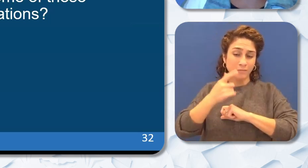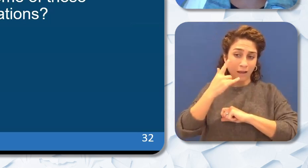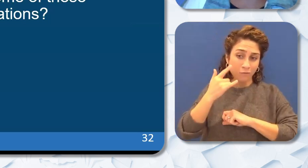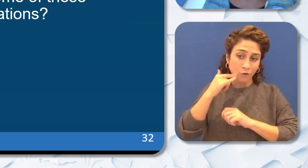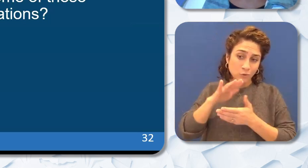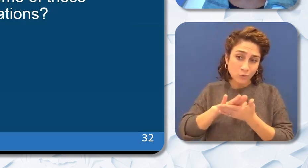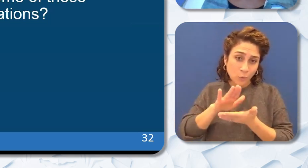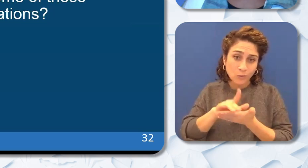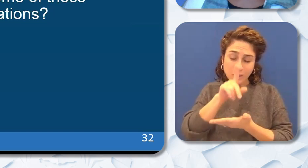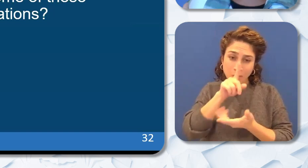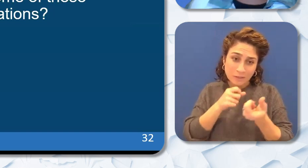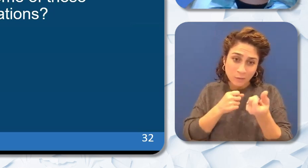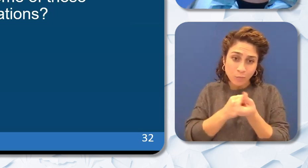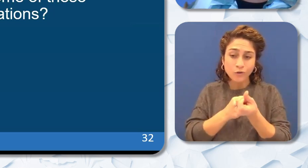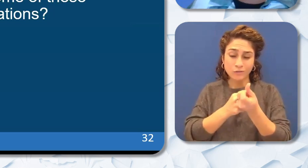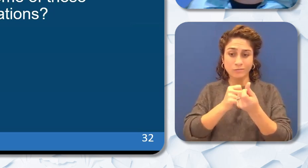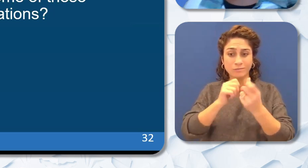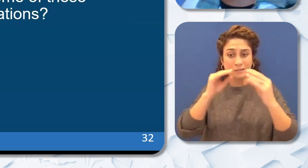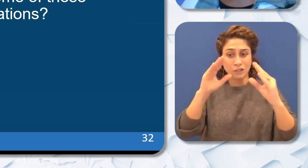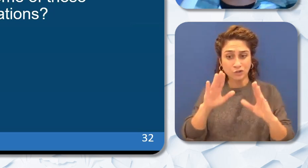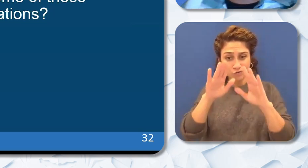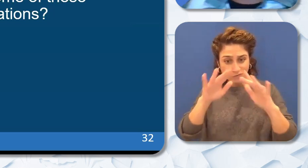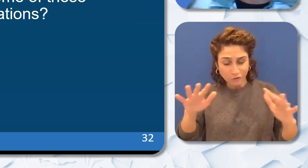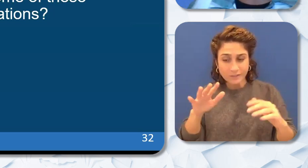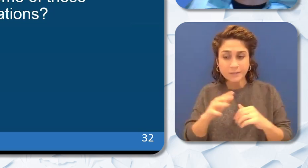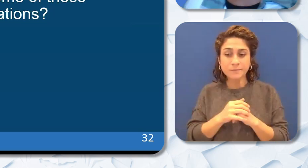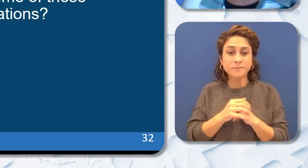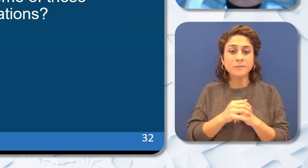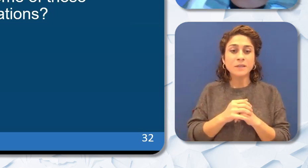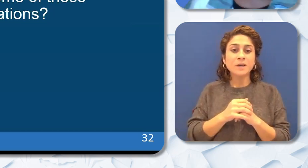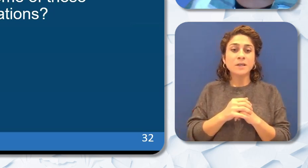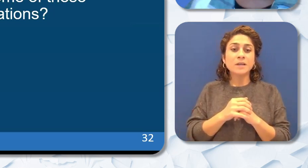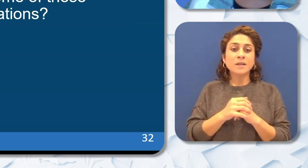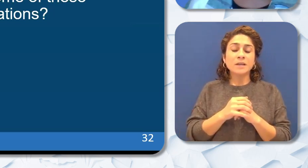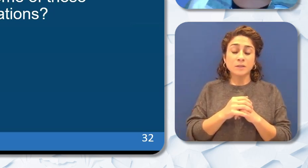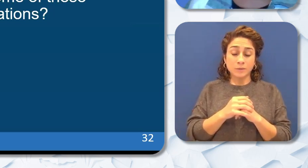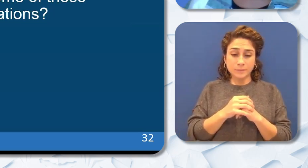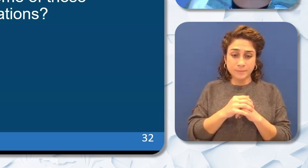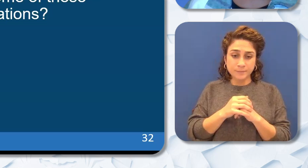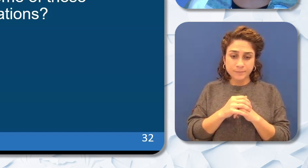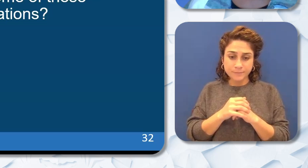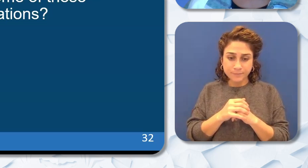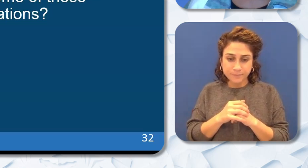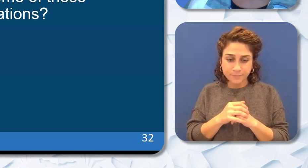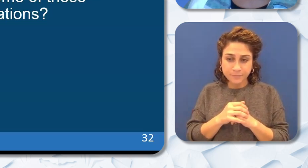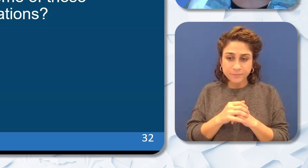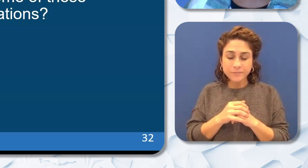workforce. Instituting Universal Pre-K and TK elevates the position and pay of those in our